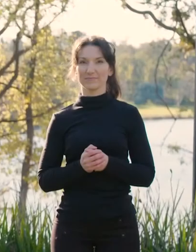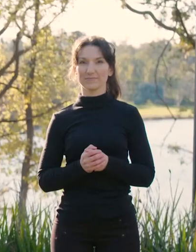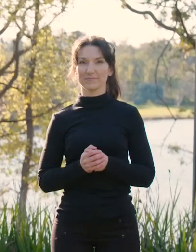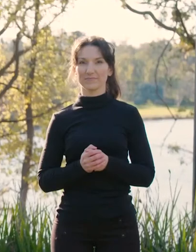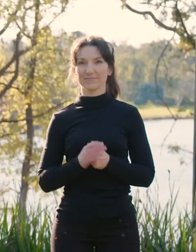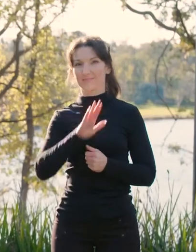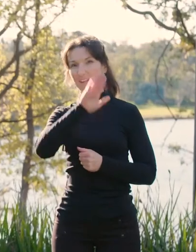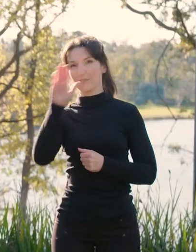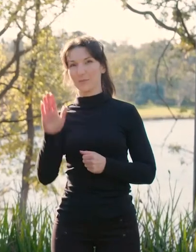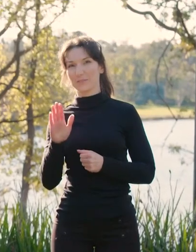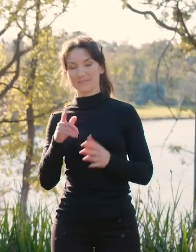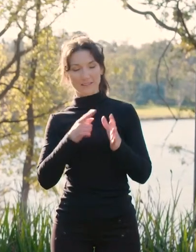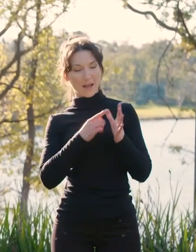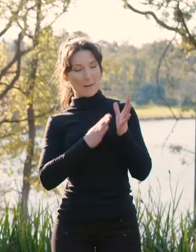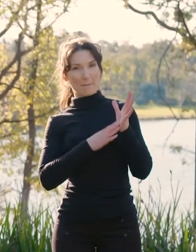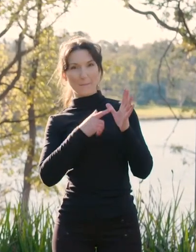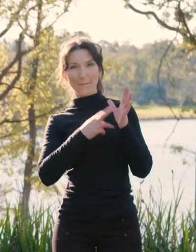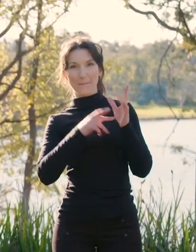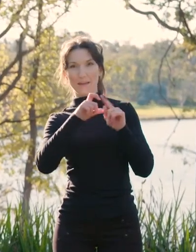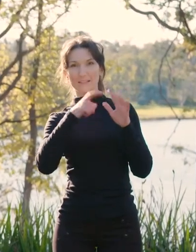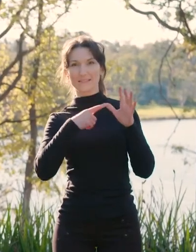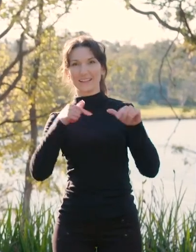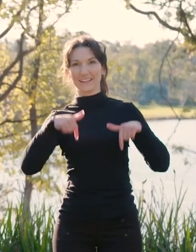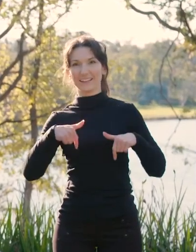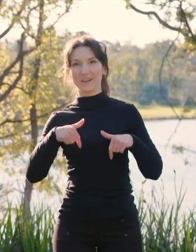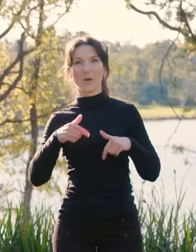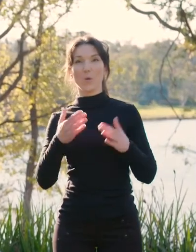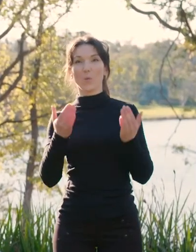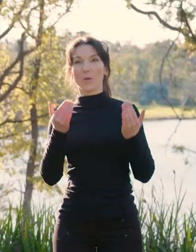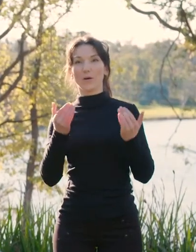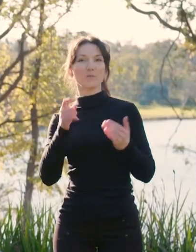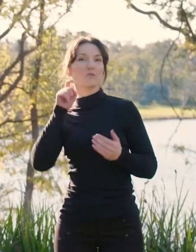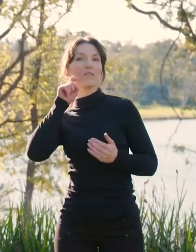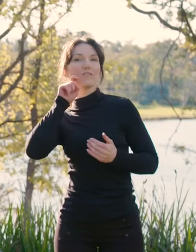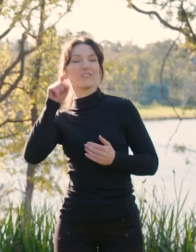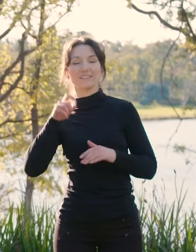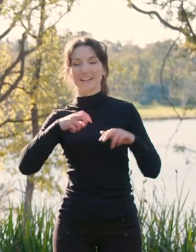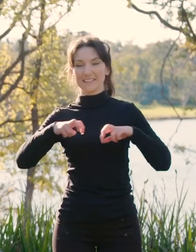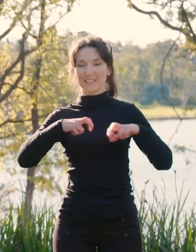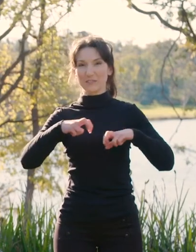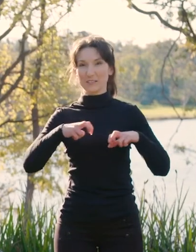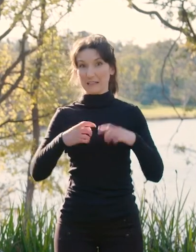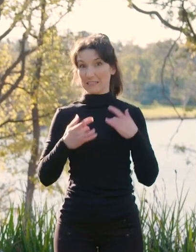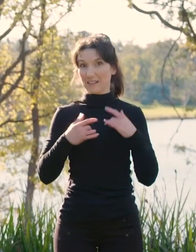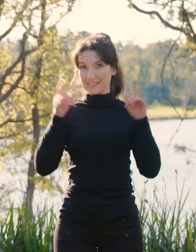Hi everyone. Amanda here. Welcome to the next fun at home activity. It’s pretty exciting today. I’m actually going to hand over to our